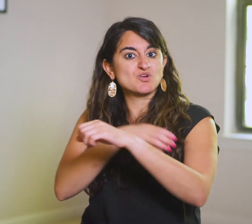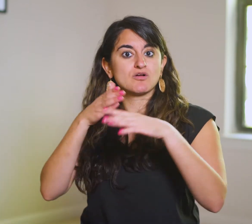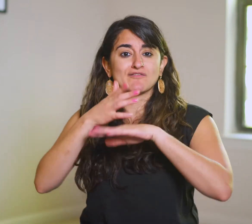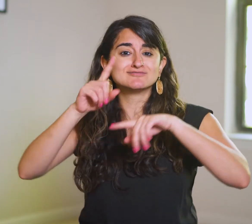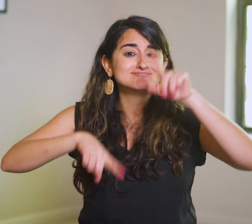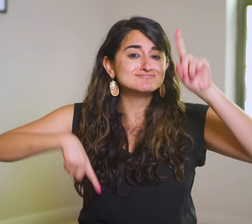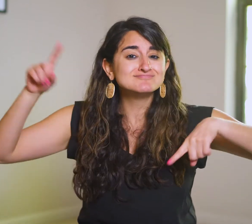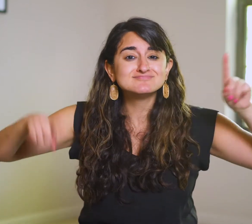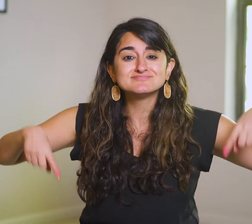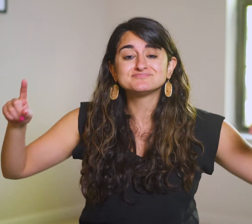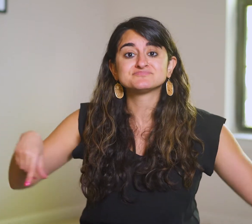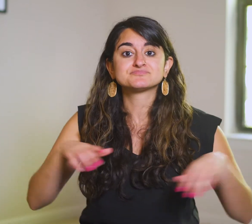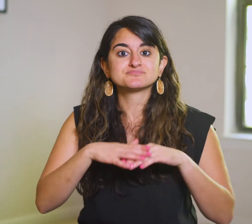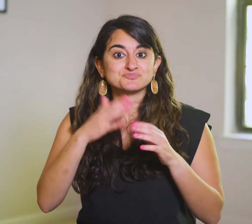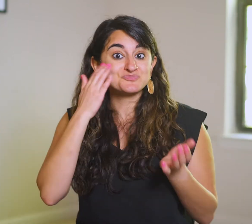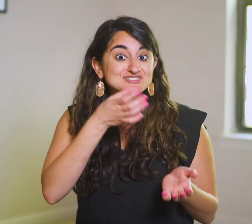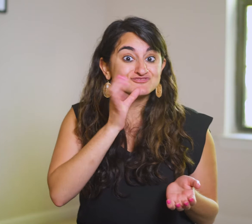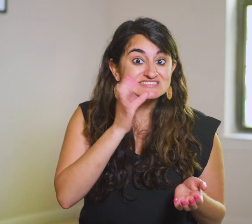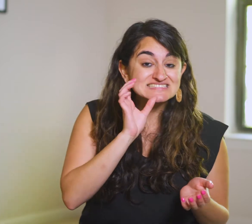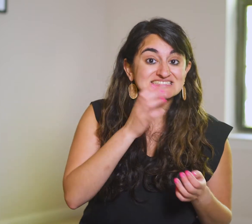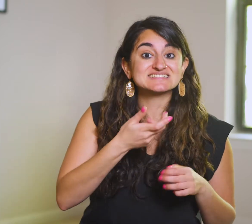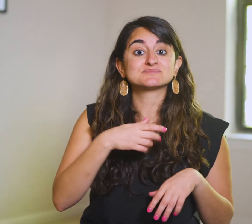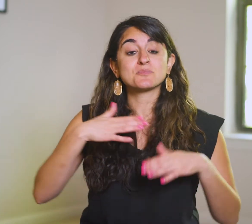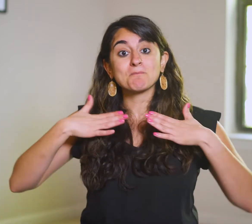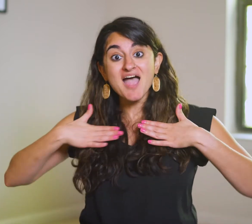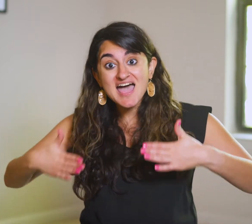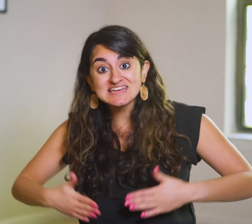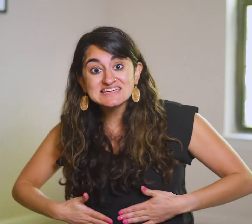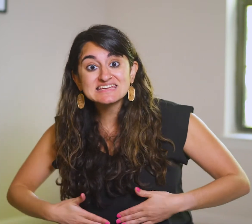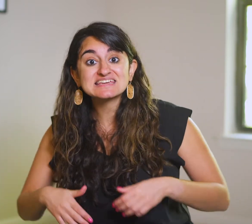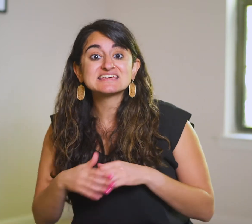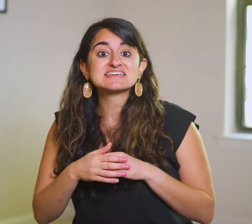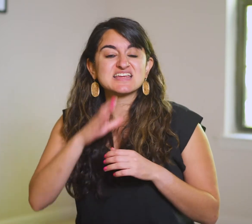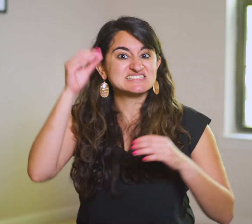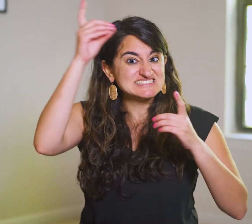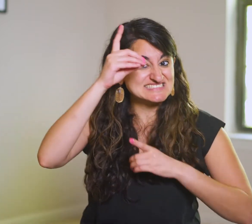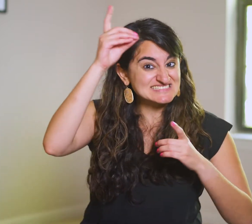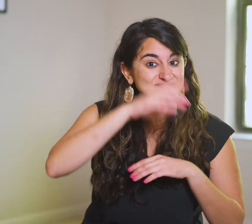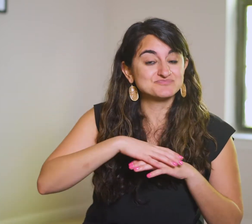over various domains: beverages, human bodies and diseases,